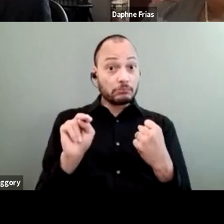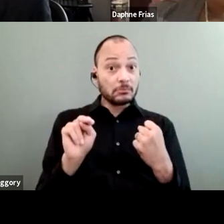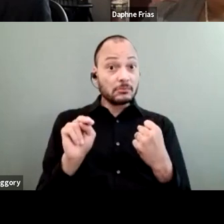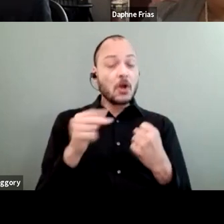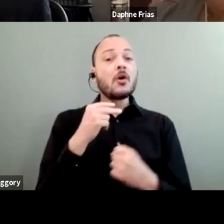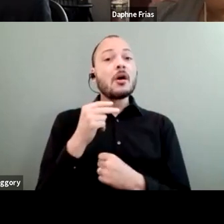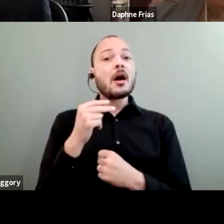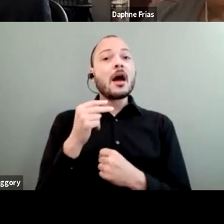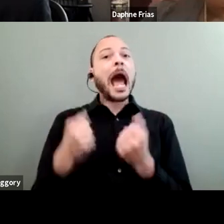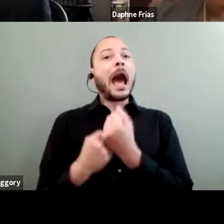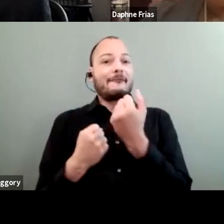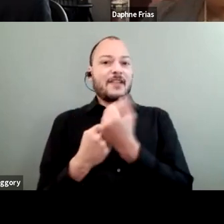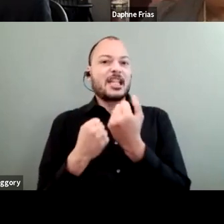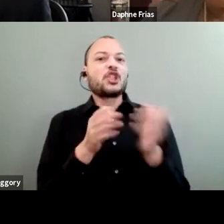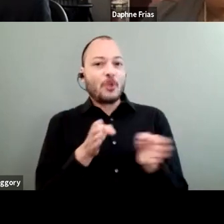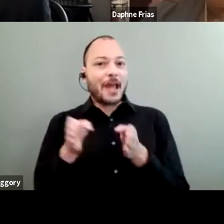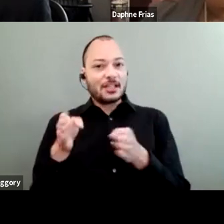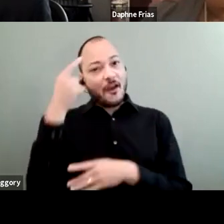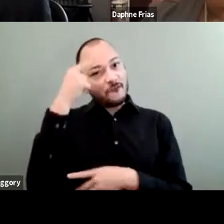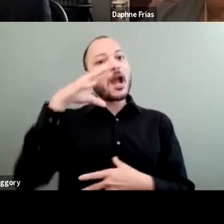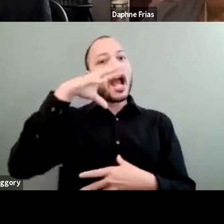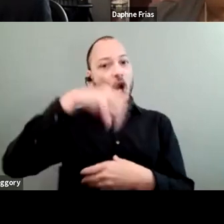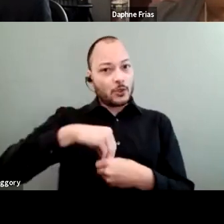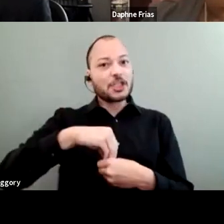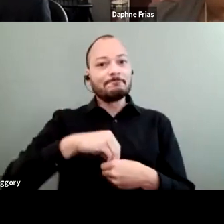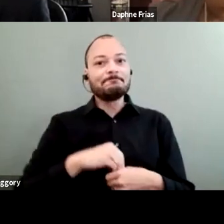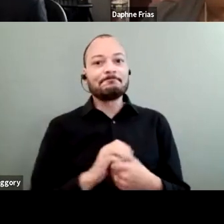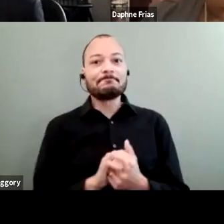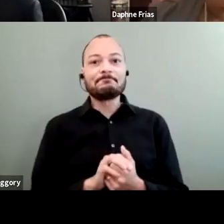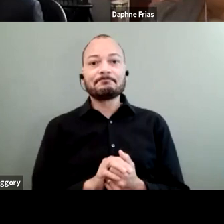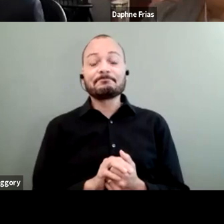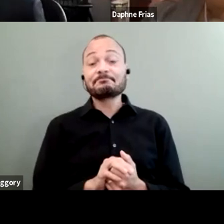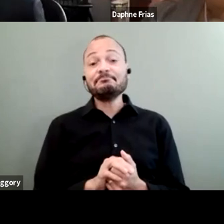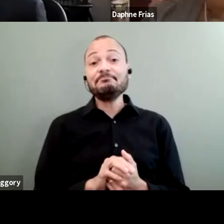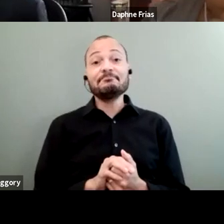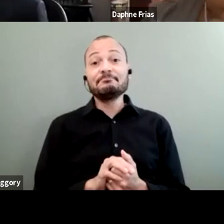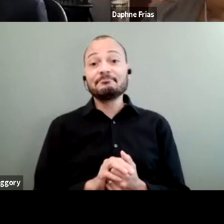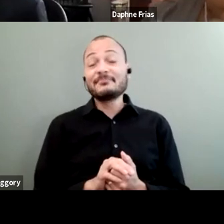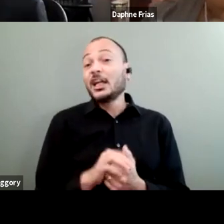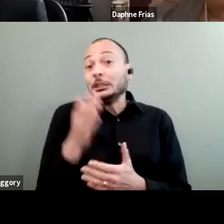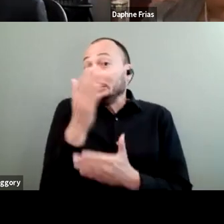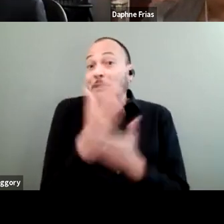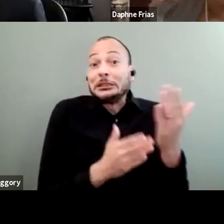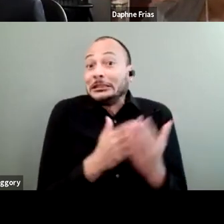for inclusion. This is just some ideas because we don't have much time.